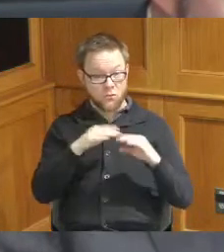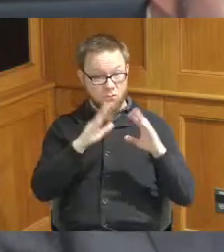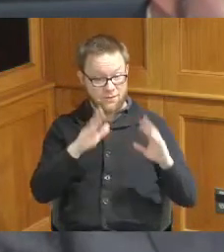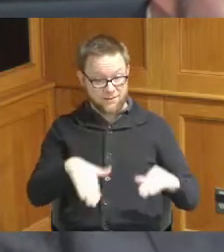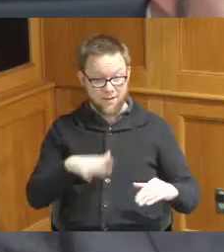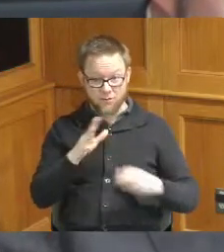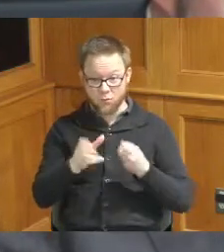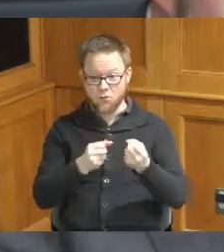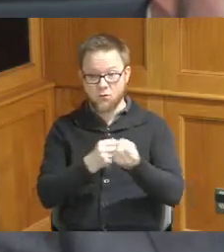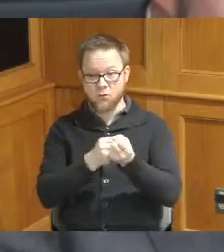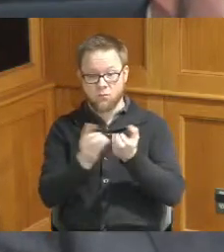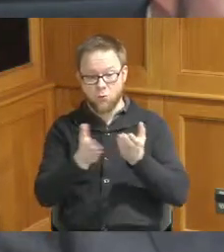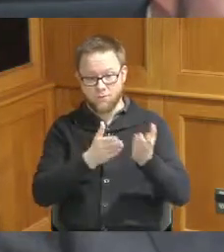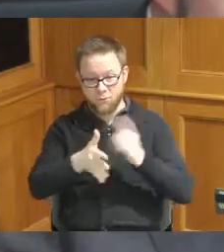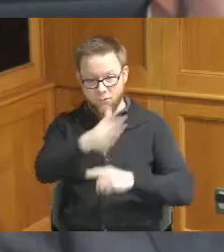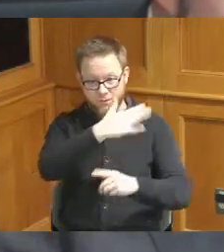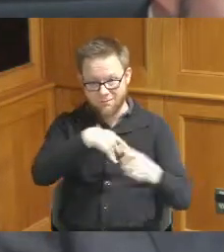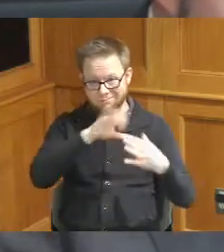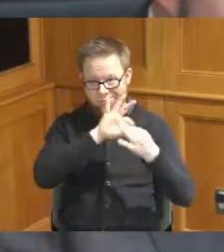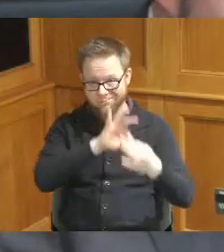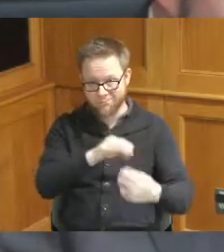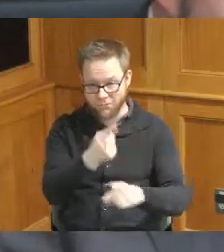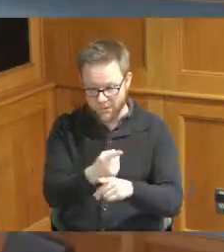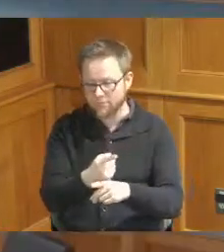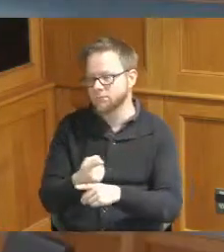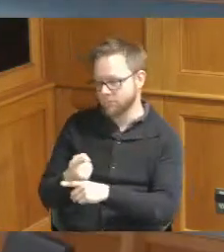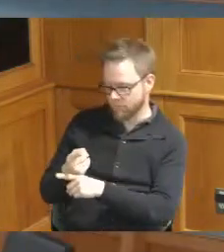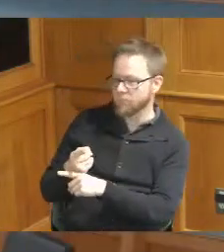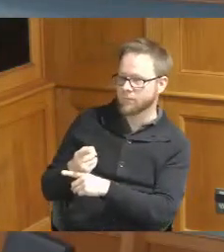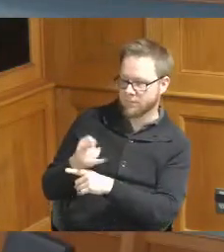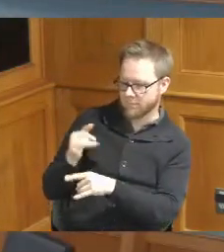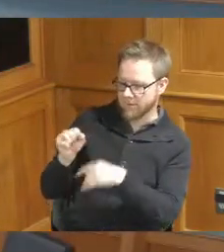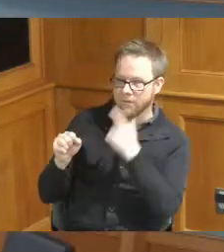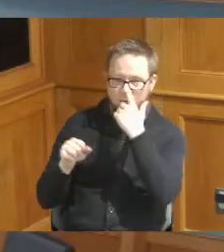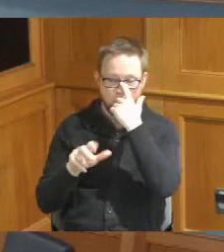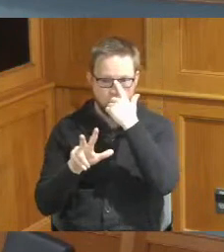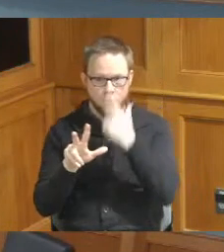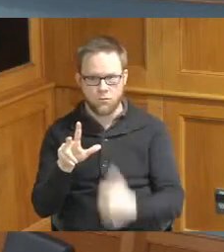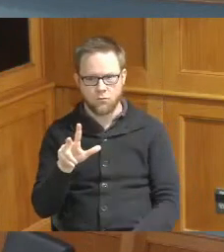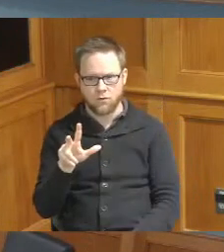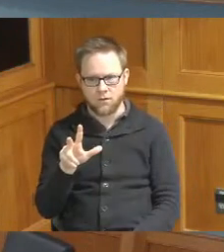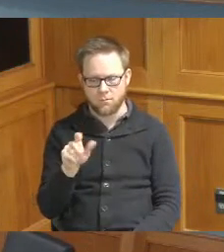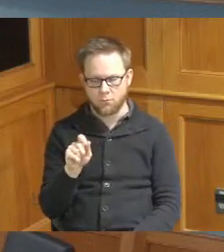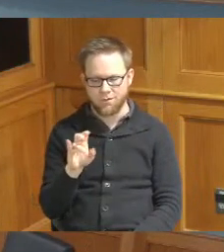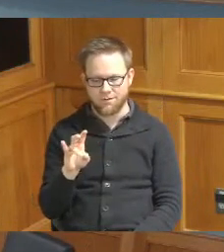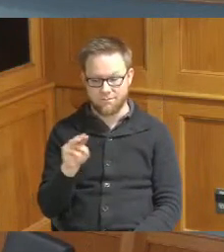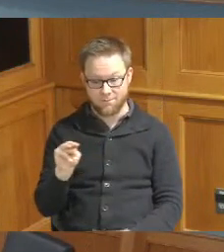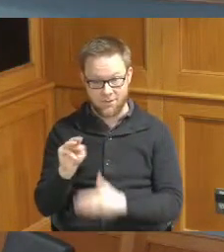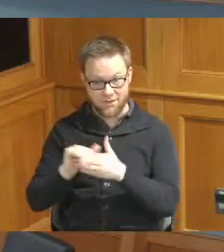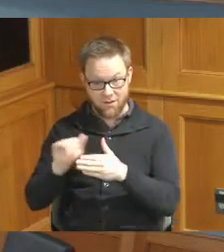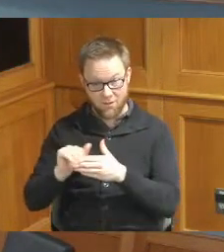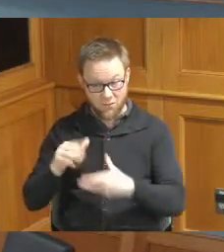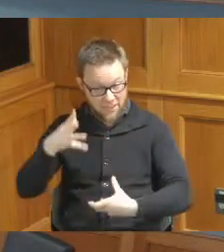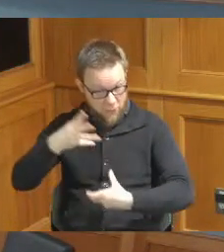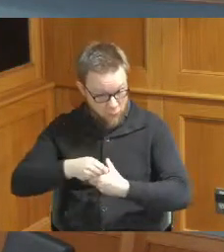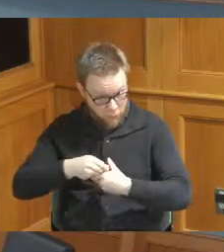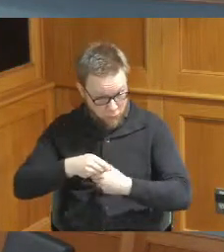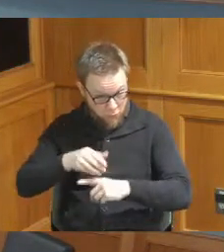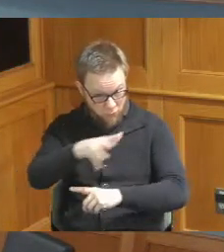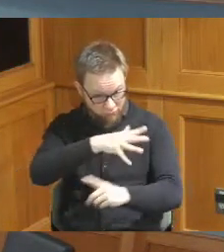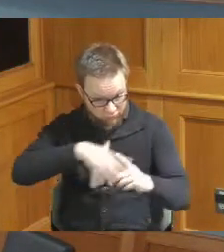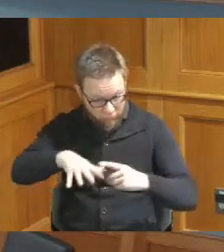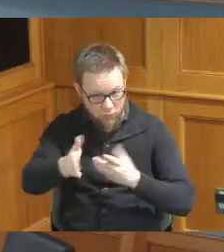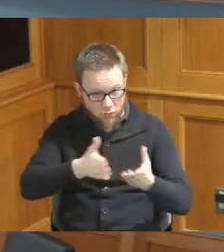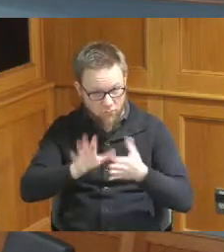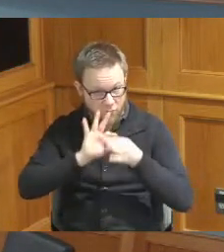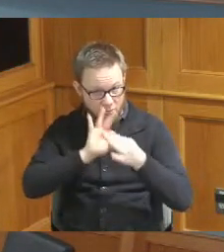built in that's correct okay so the 3.7 million includes wraparound services it will only be